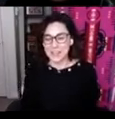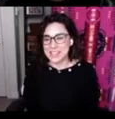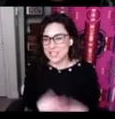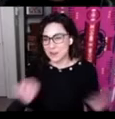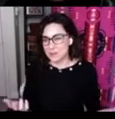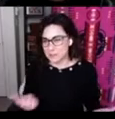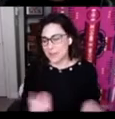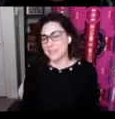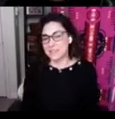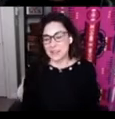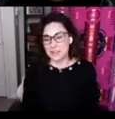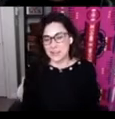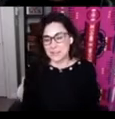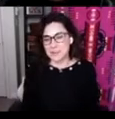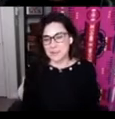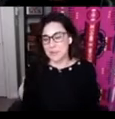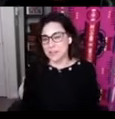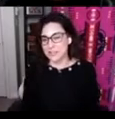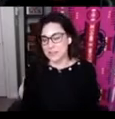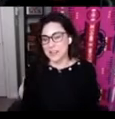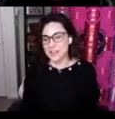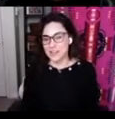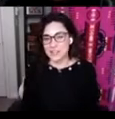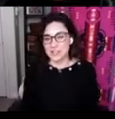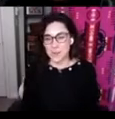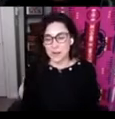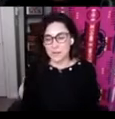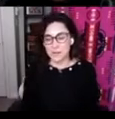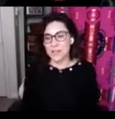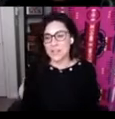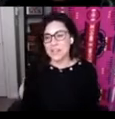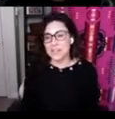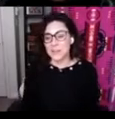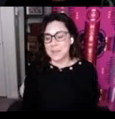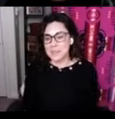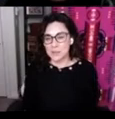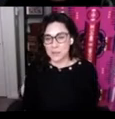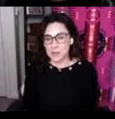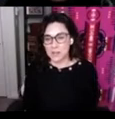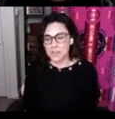each of our respective territories but really want to acknowledge the wonderful amazing work that the